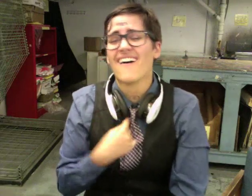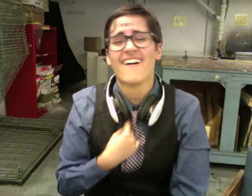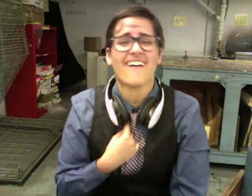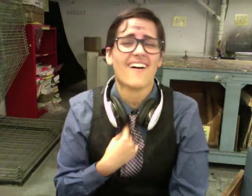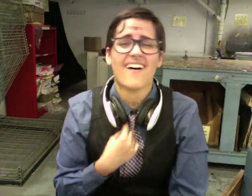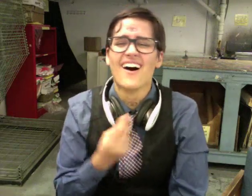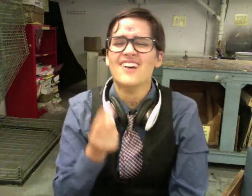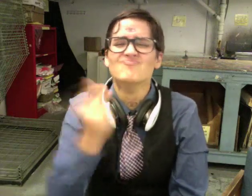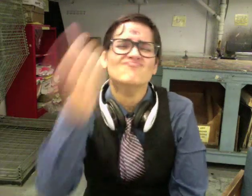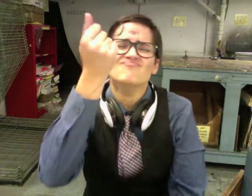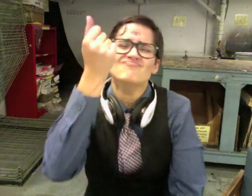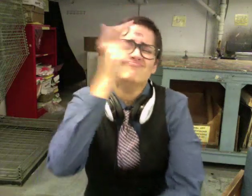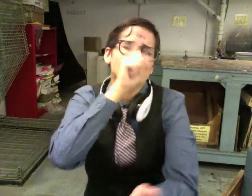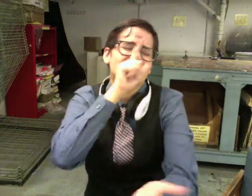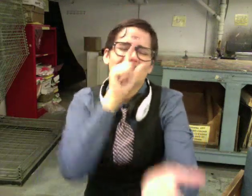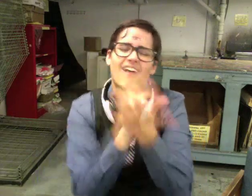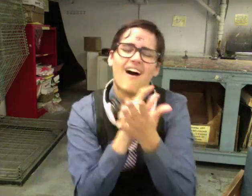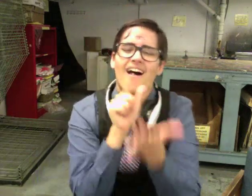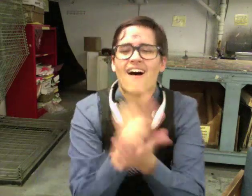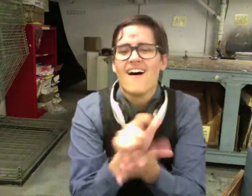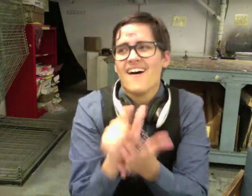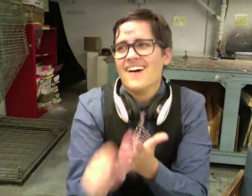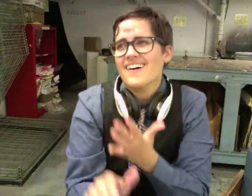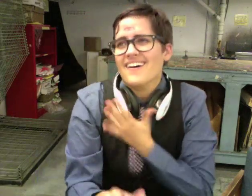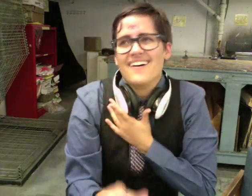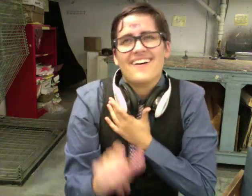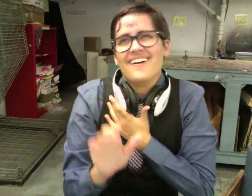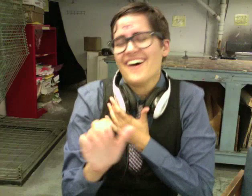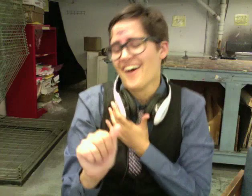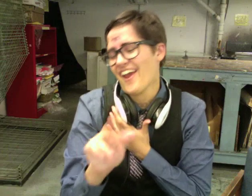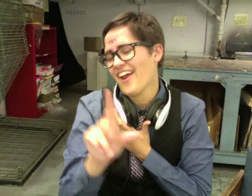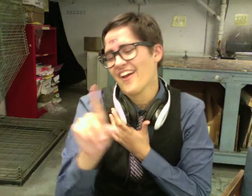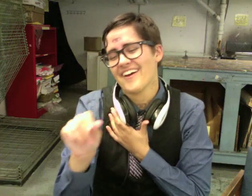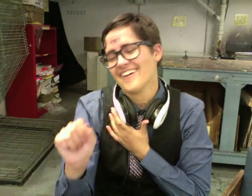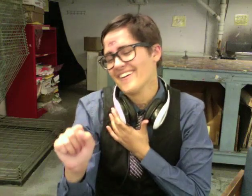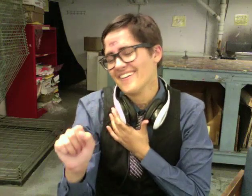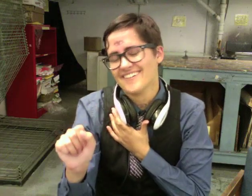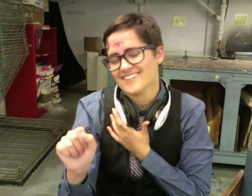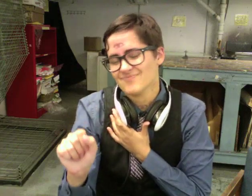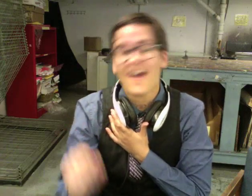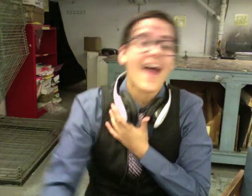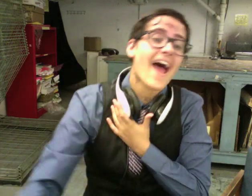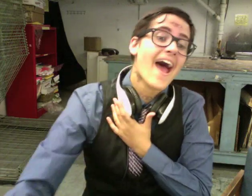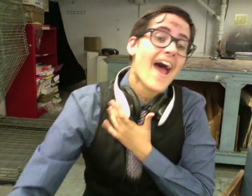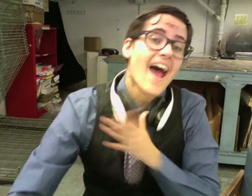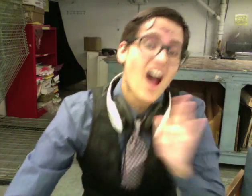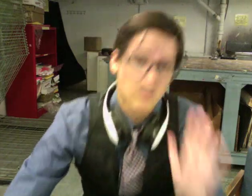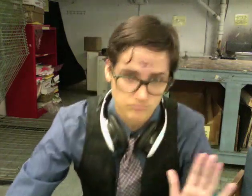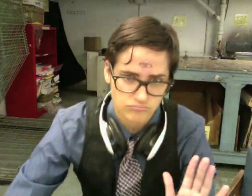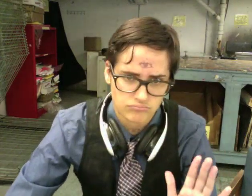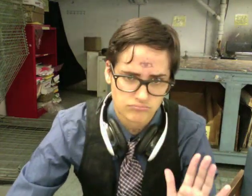And I fell in love instantly. <3 <3 <3 Carlos.... <3 <3 <3